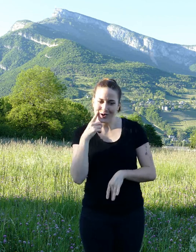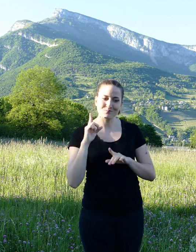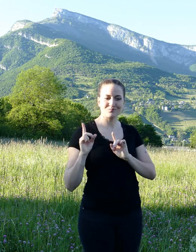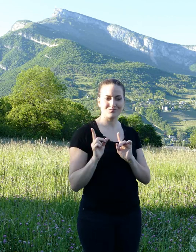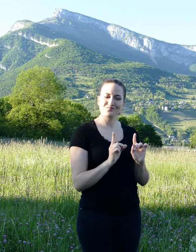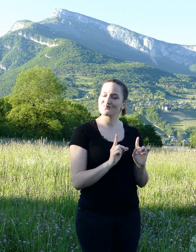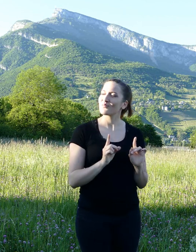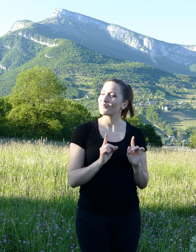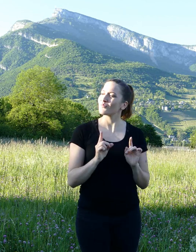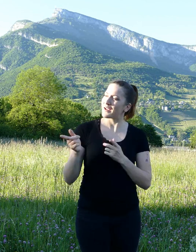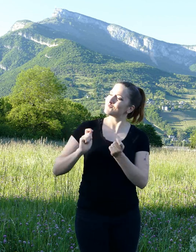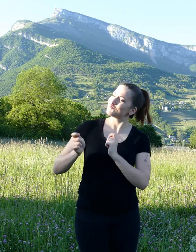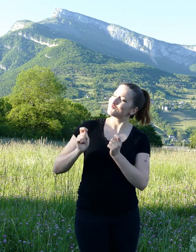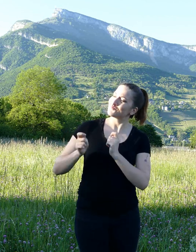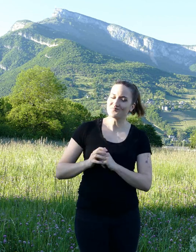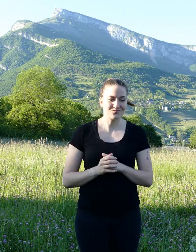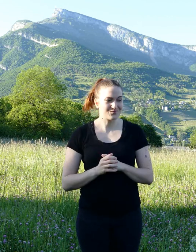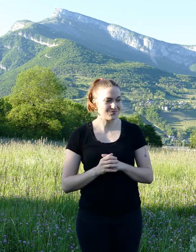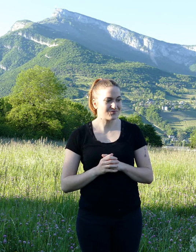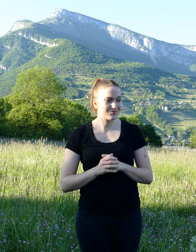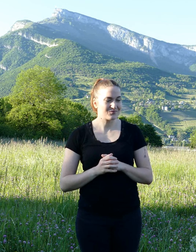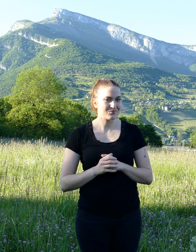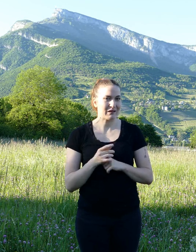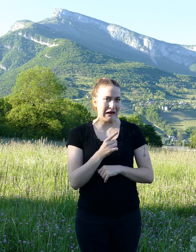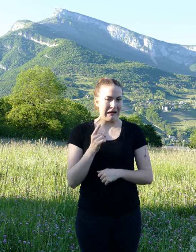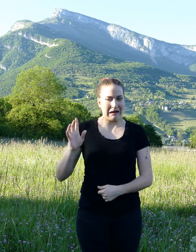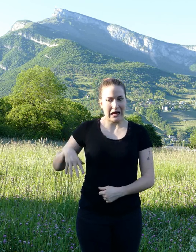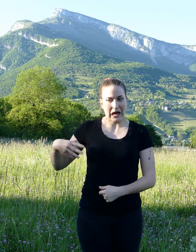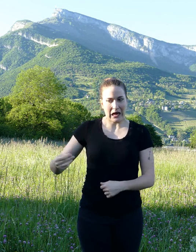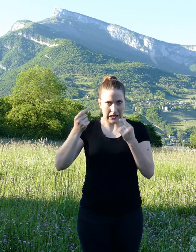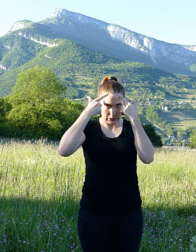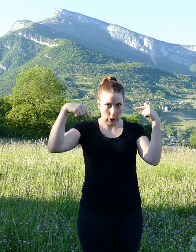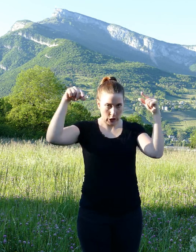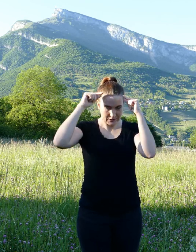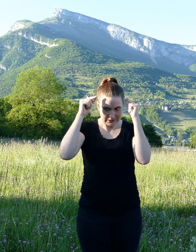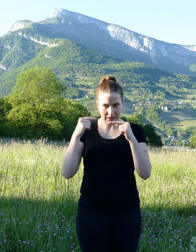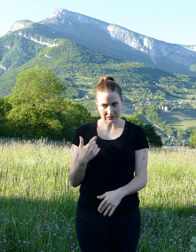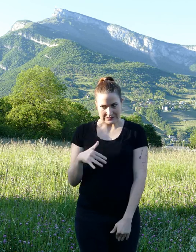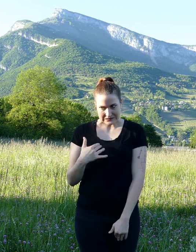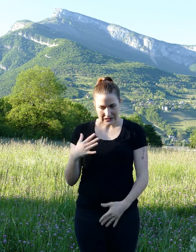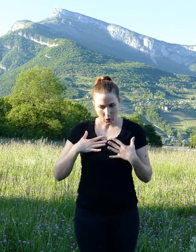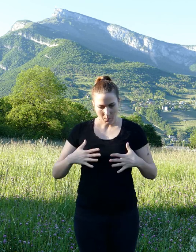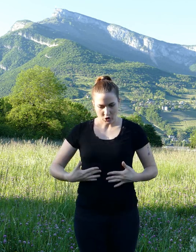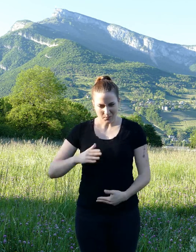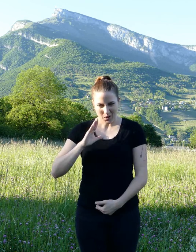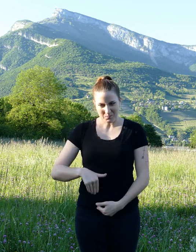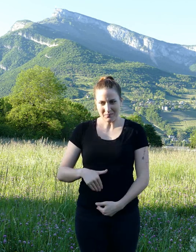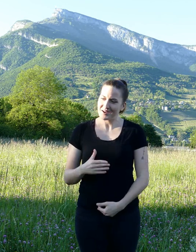and know each other. The squirrel, still troubled for his misbehaving, showed the gerbil good spots